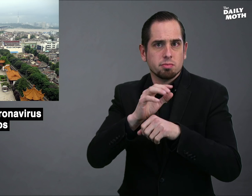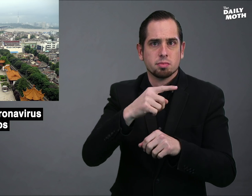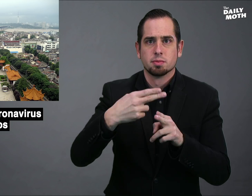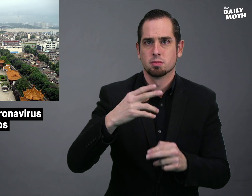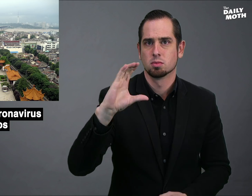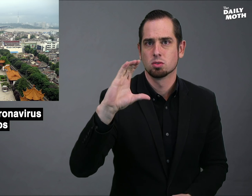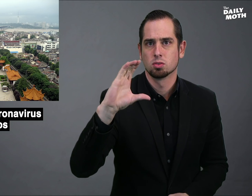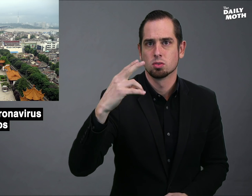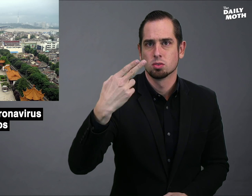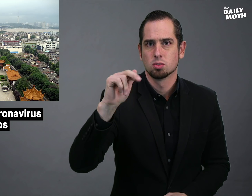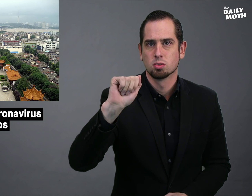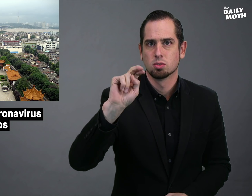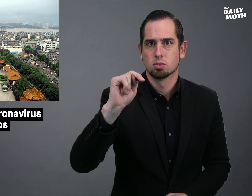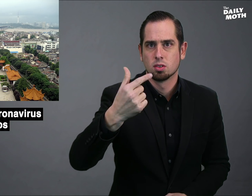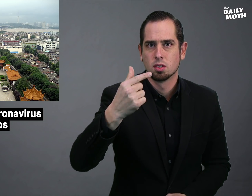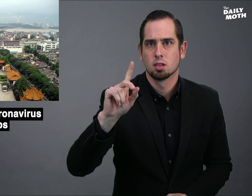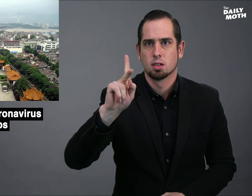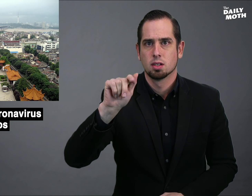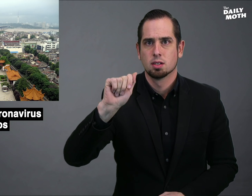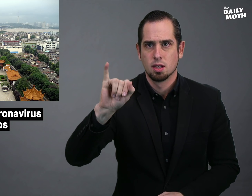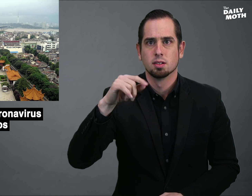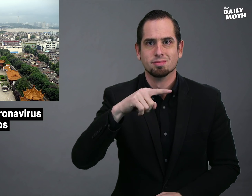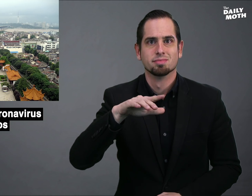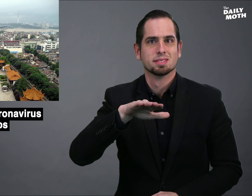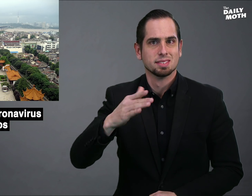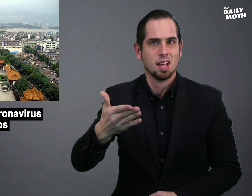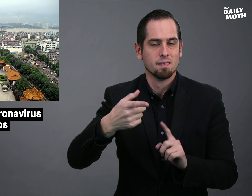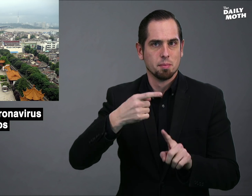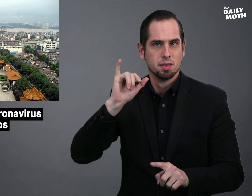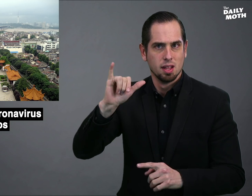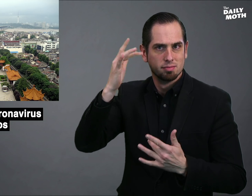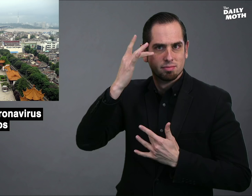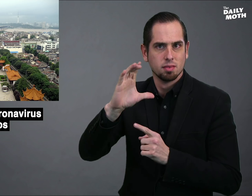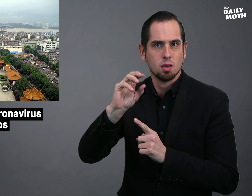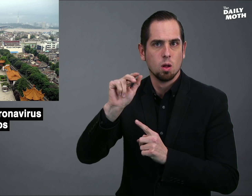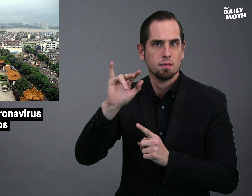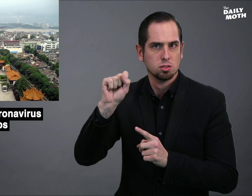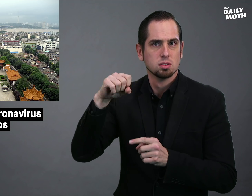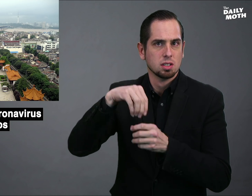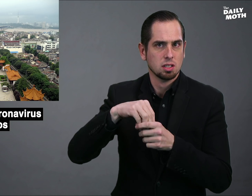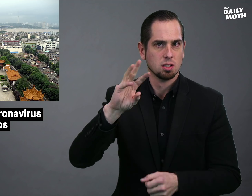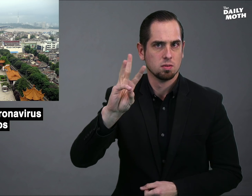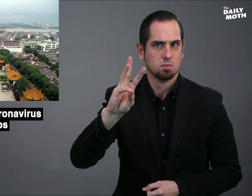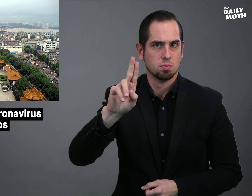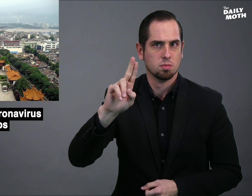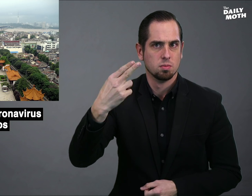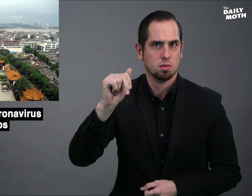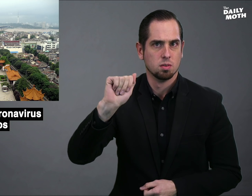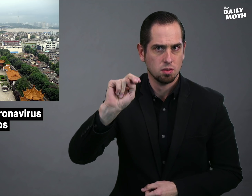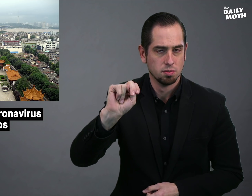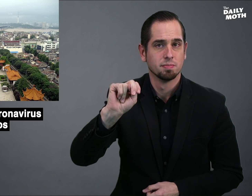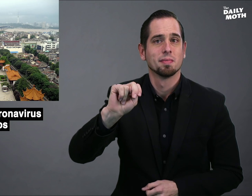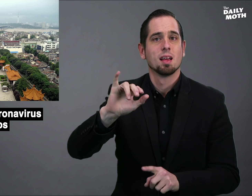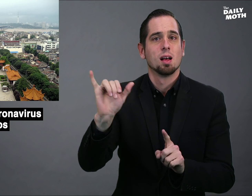Chang Kai, died from coronavirus in Wuhan and